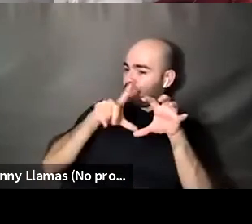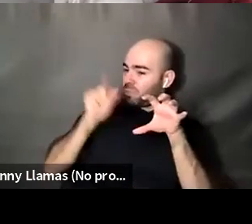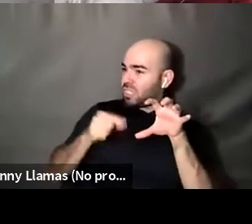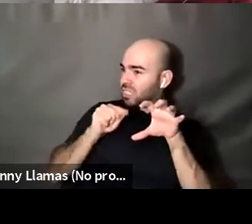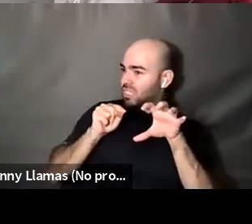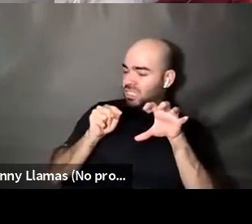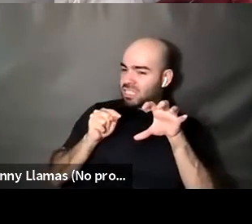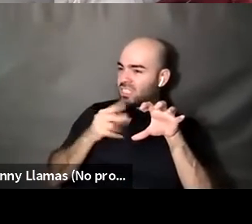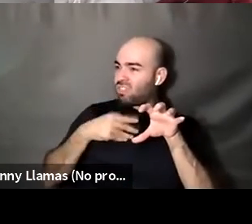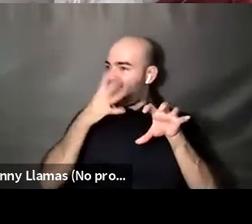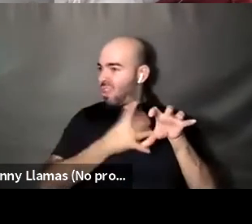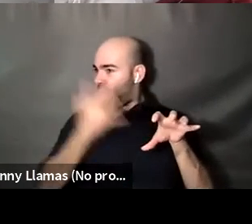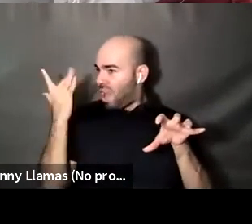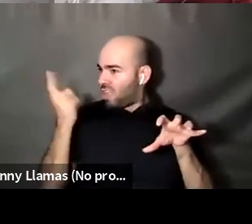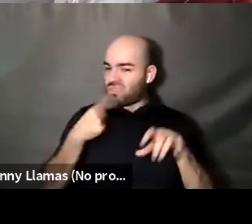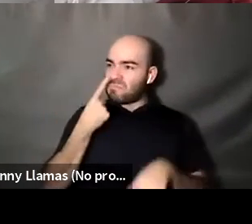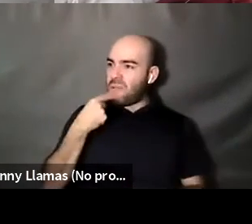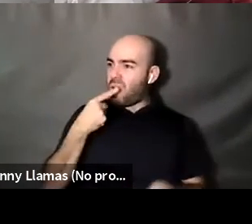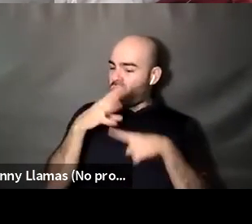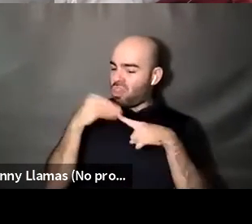Brontez Purnell: Are you a faggot, like, what is going on here like